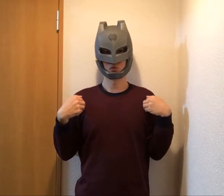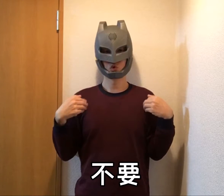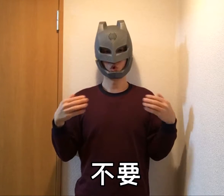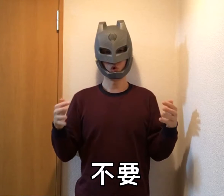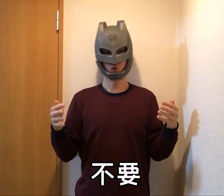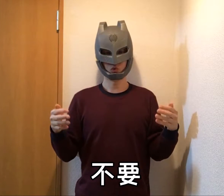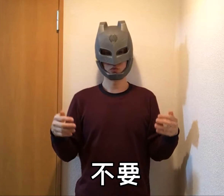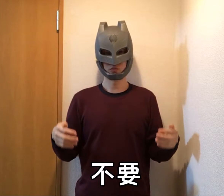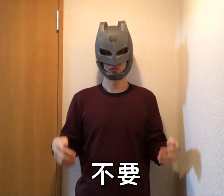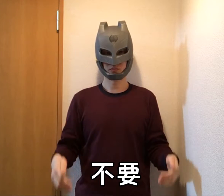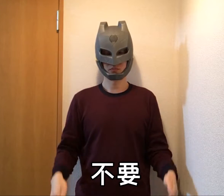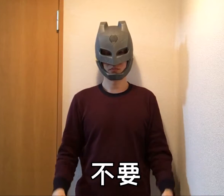Not require / Not necessary / Not need